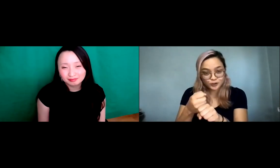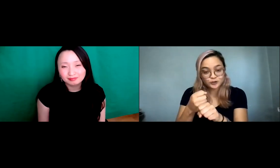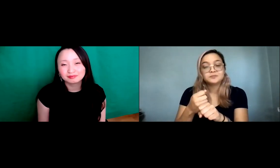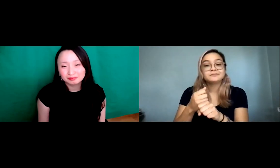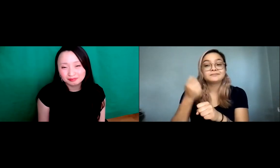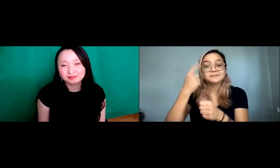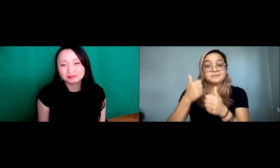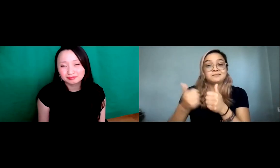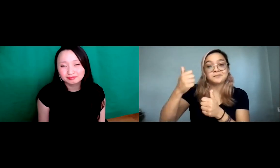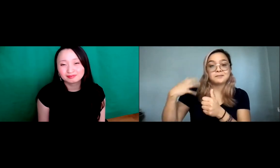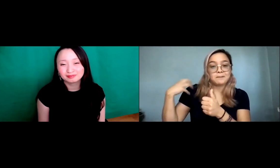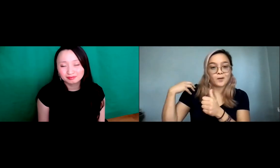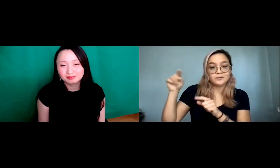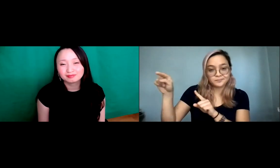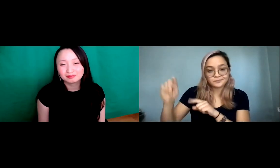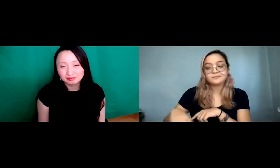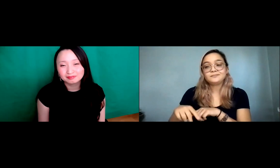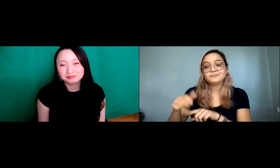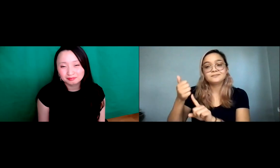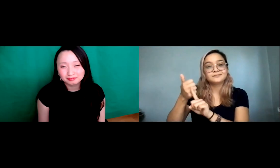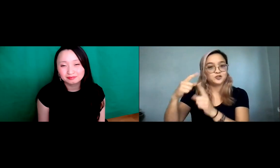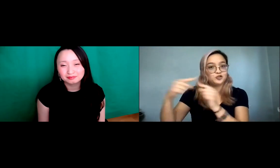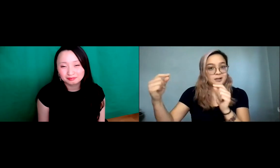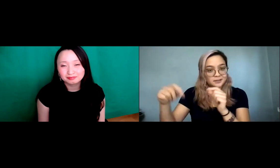I did live in Thailand for two years, and I was interning there.